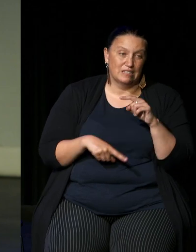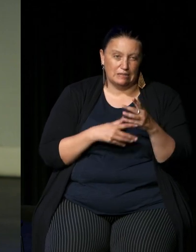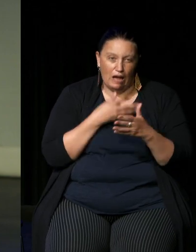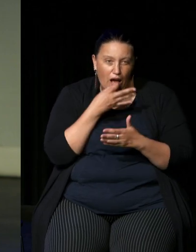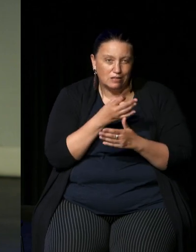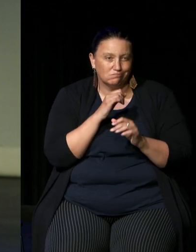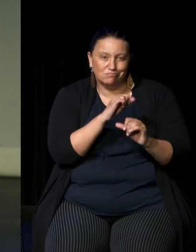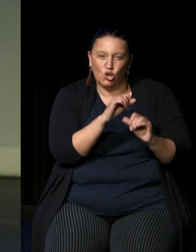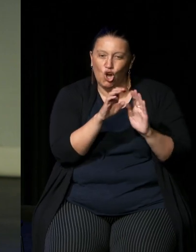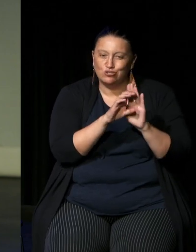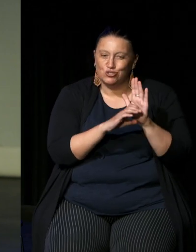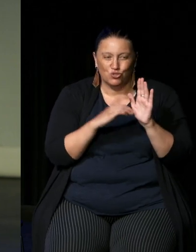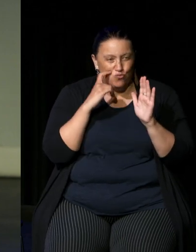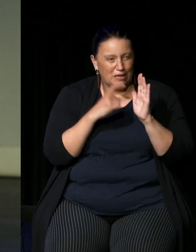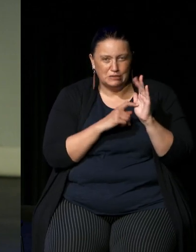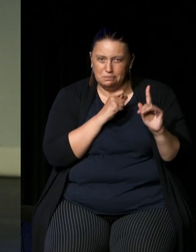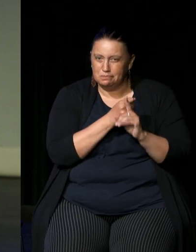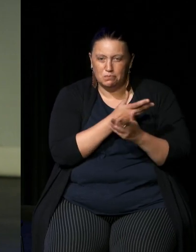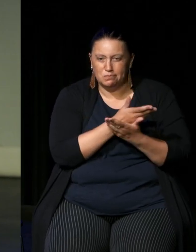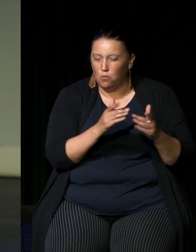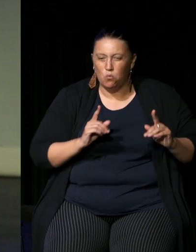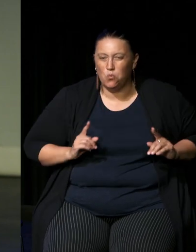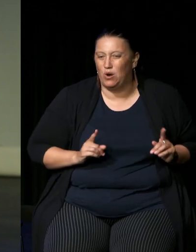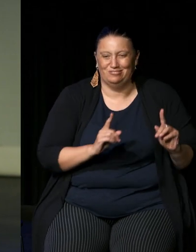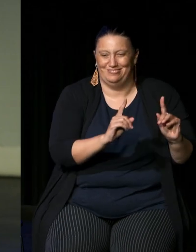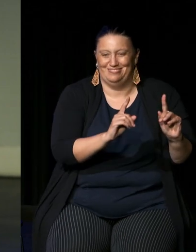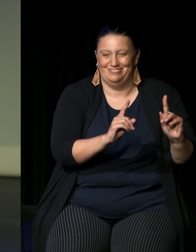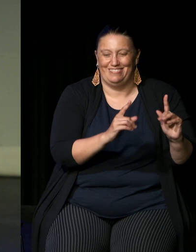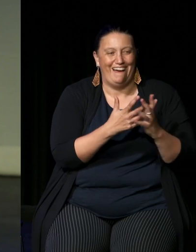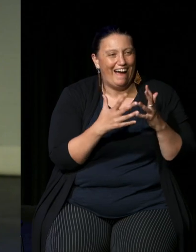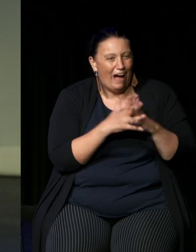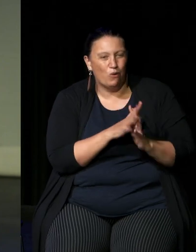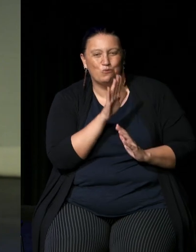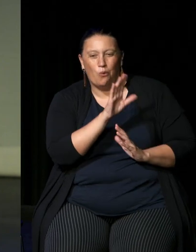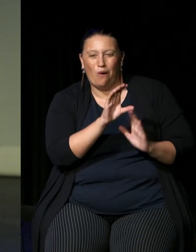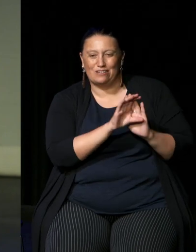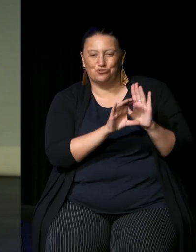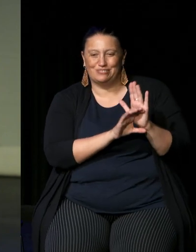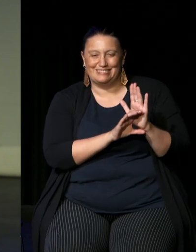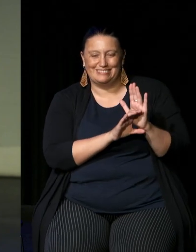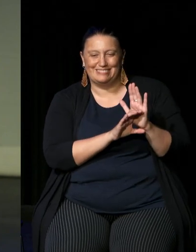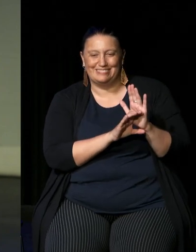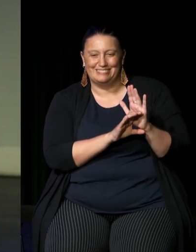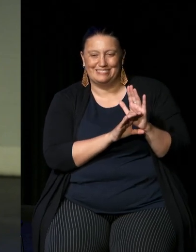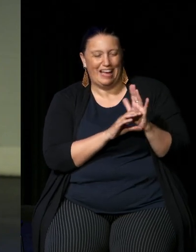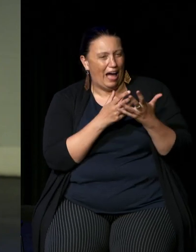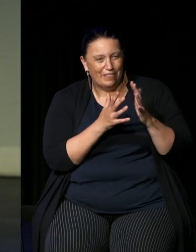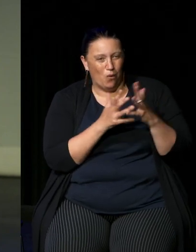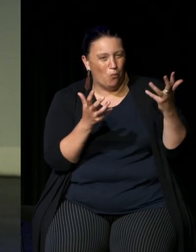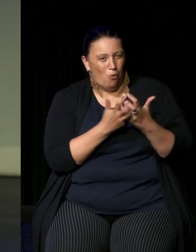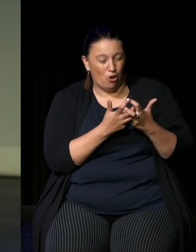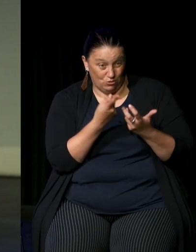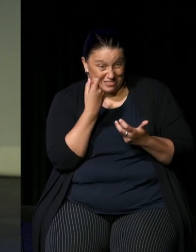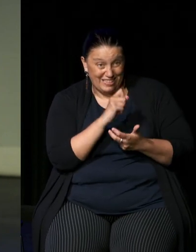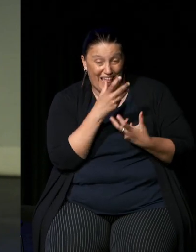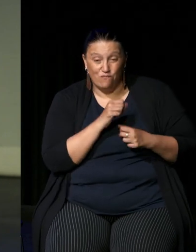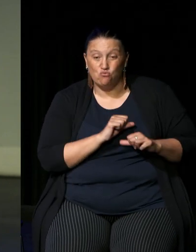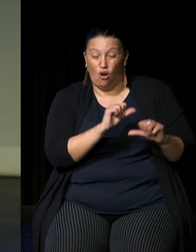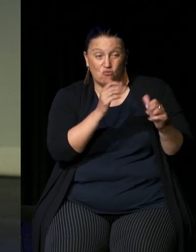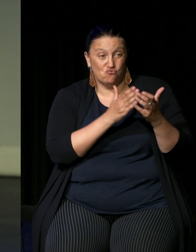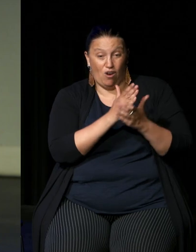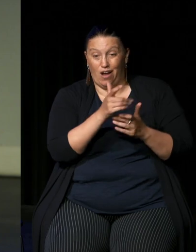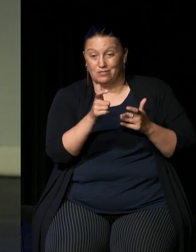to find out how their country's Constitution works and I think that's the key and in Canada